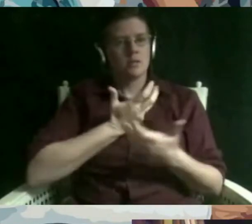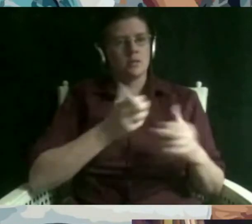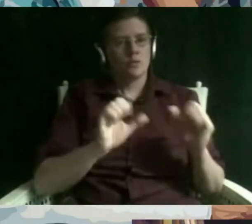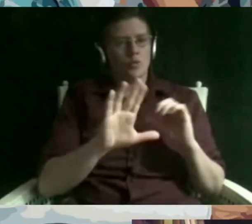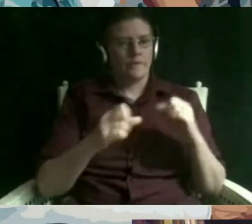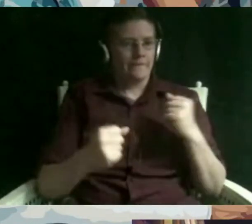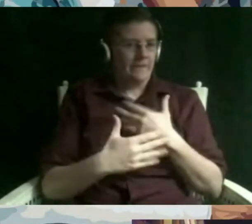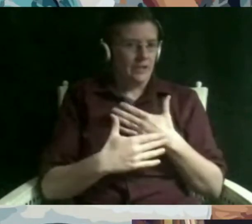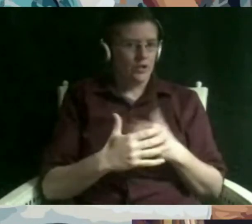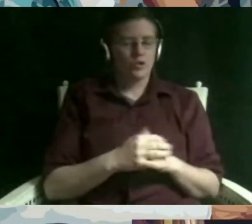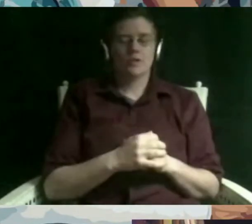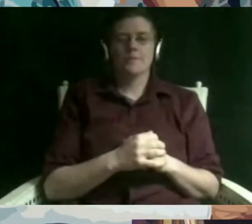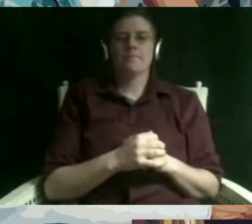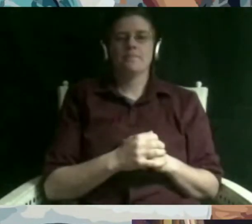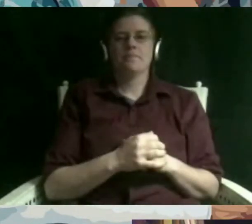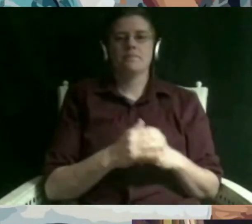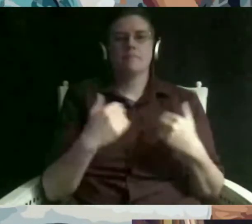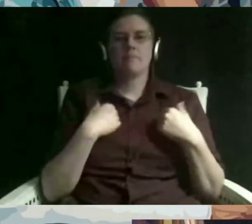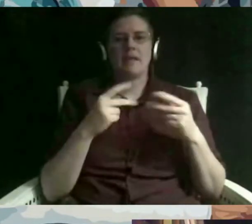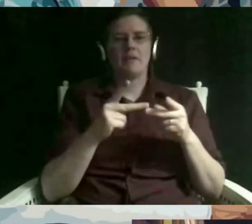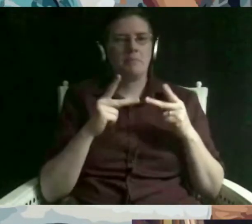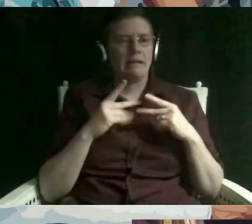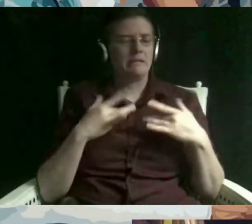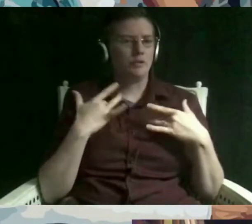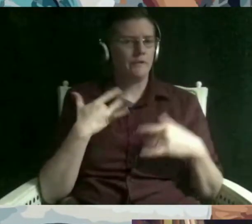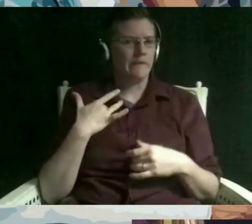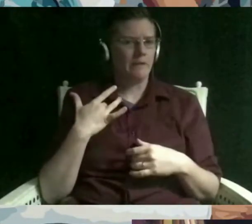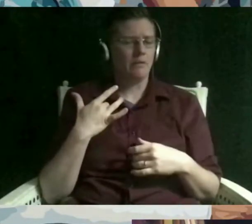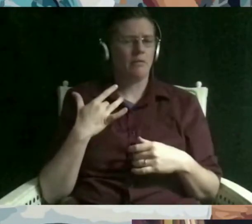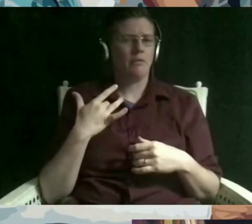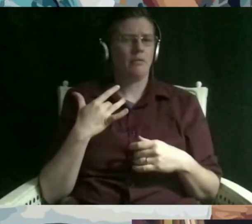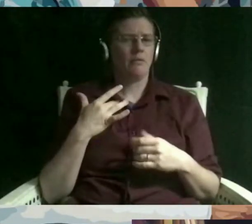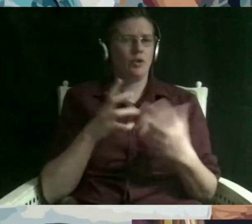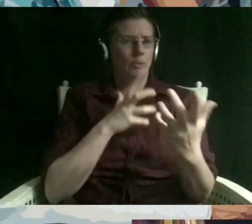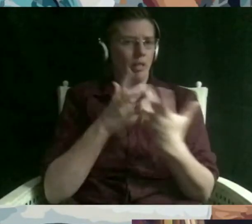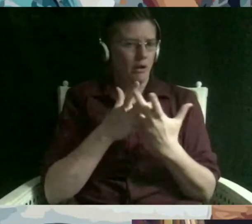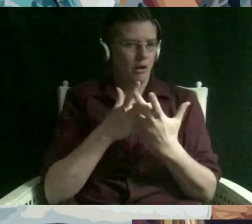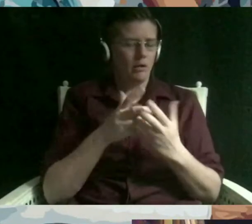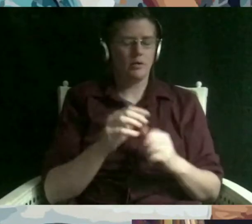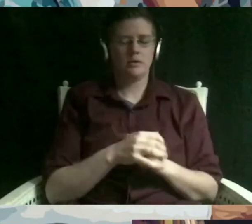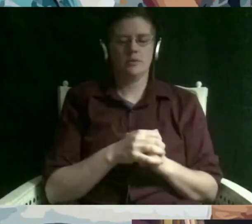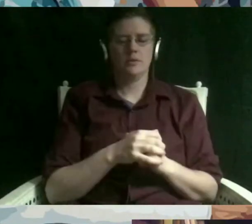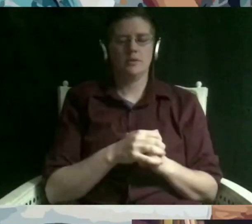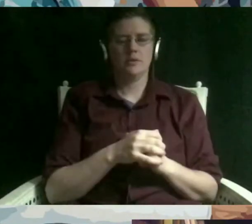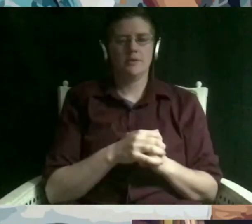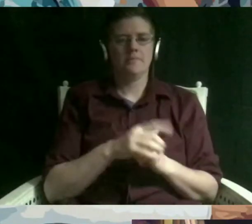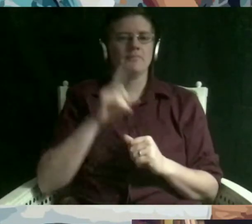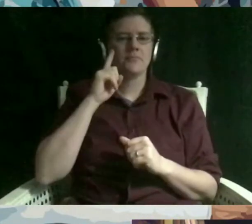just having a place where you feel like you belong is so powerful i think um the regularity of jewish